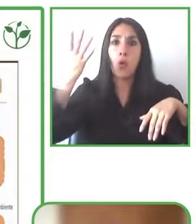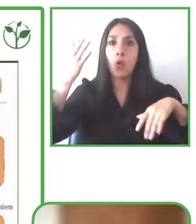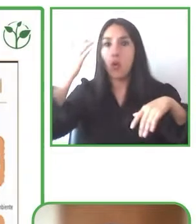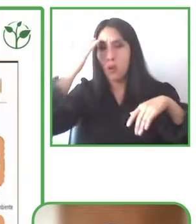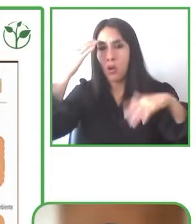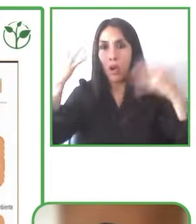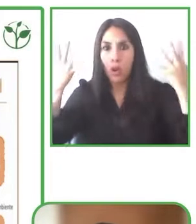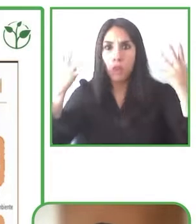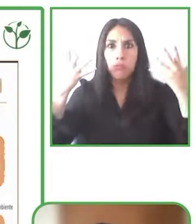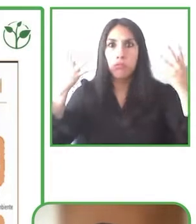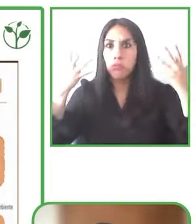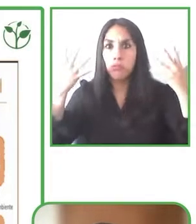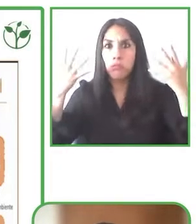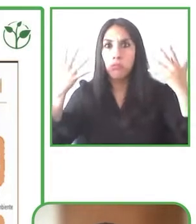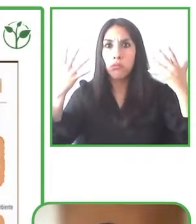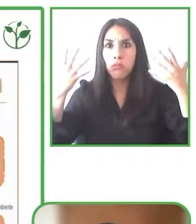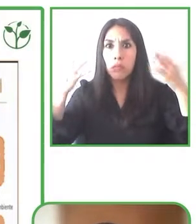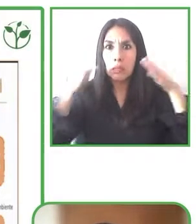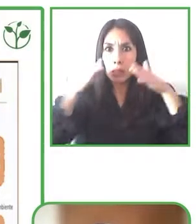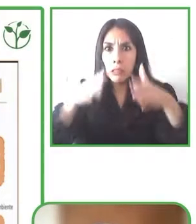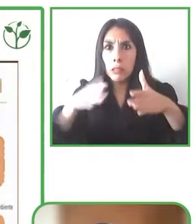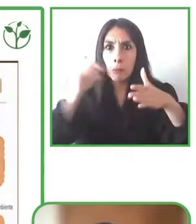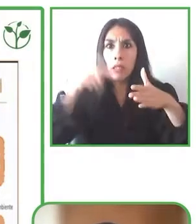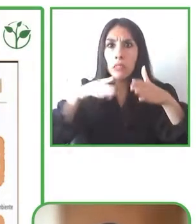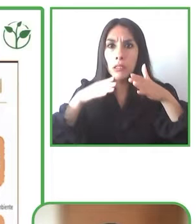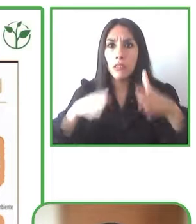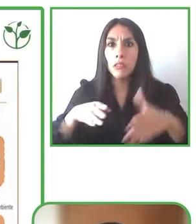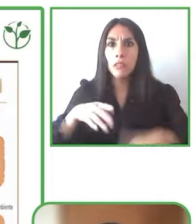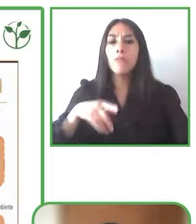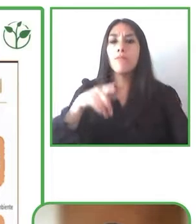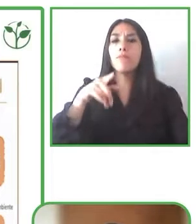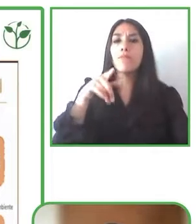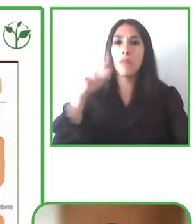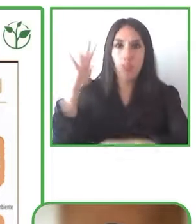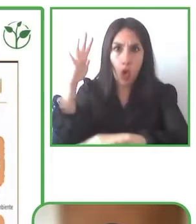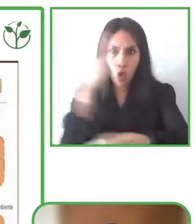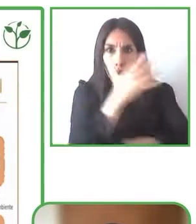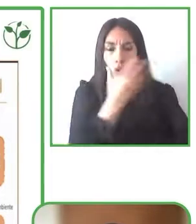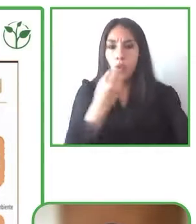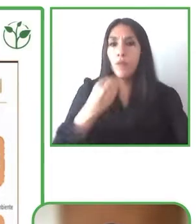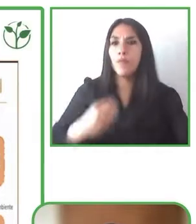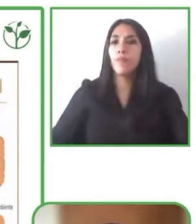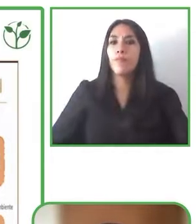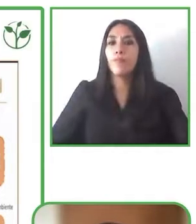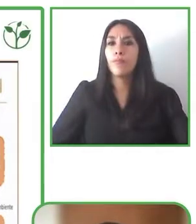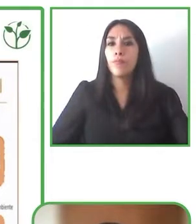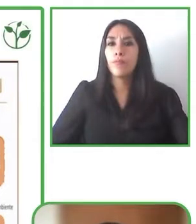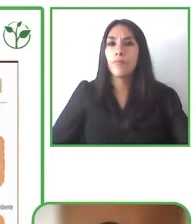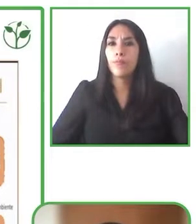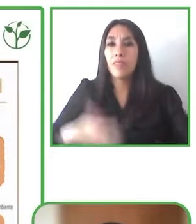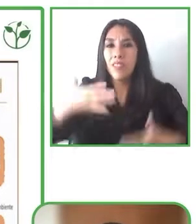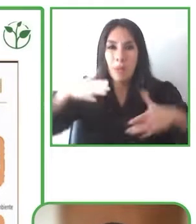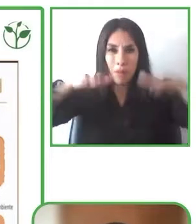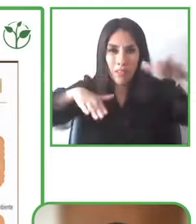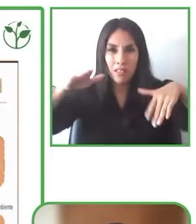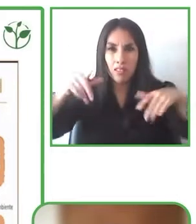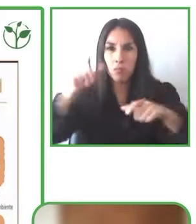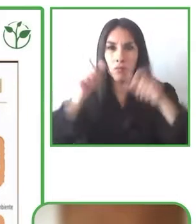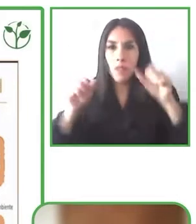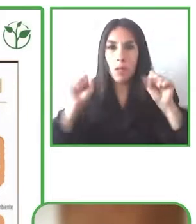barriers considering how could we reach these rural areas, people who couldn't come to our